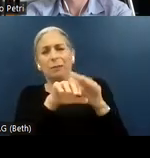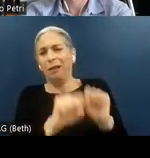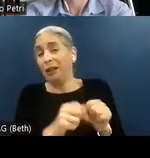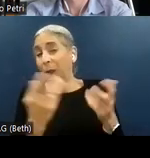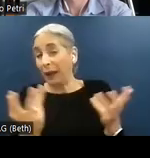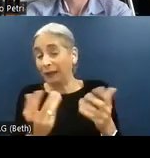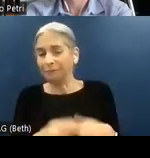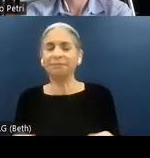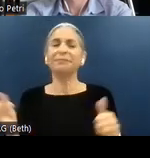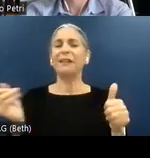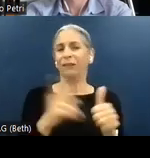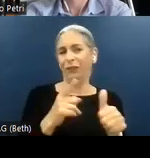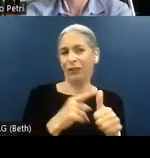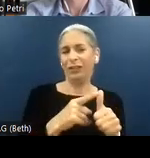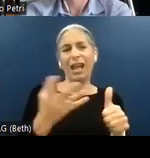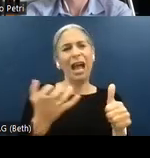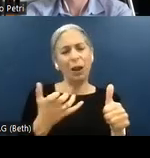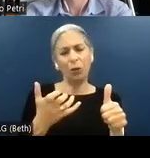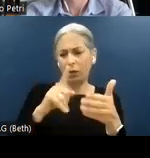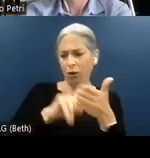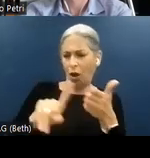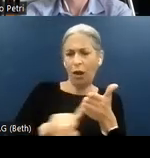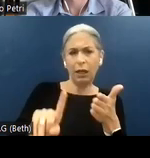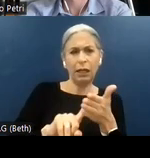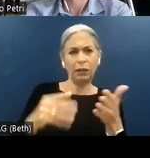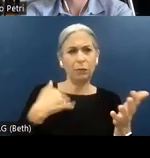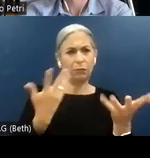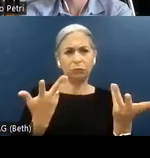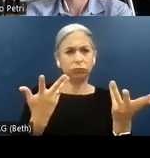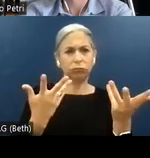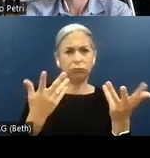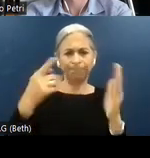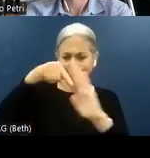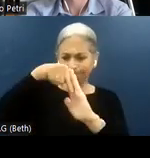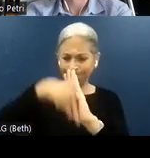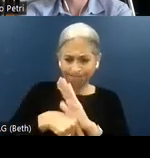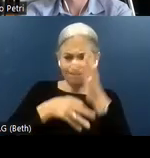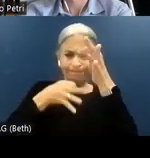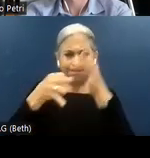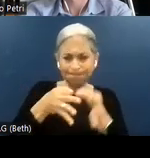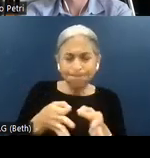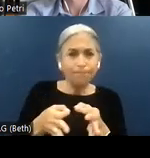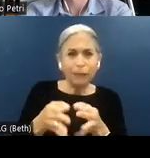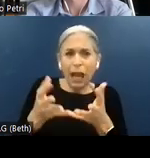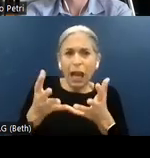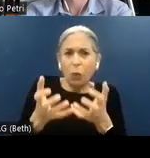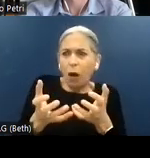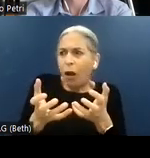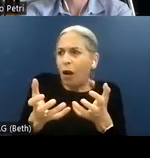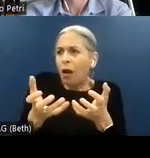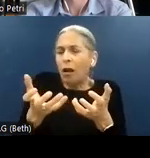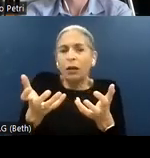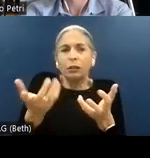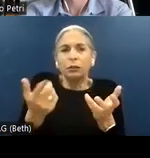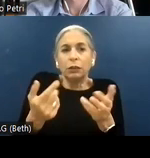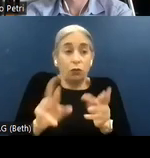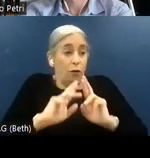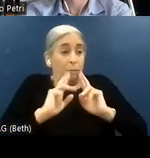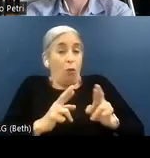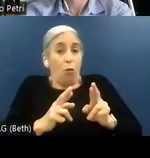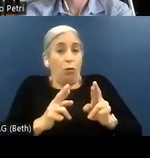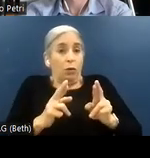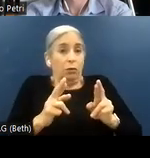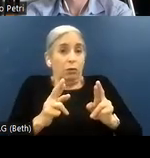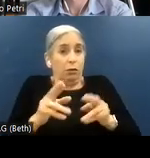First of all, I want an audit to be comprehensive. I want an audit to report conformance. And